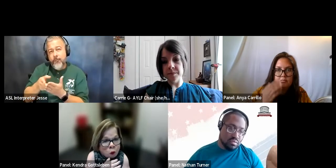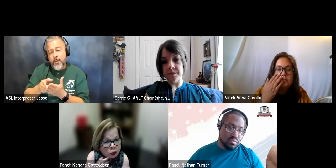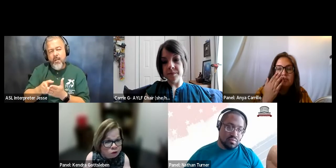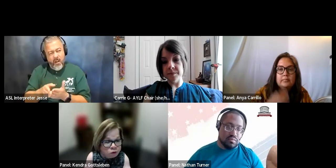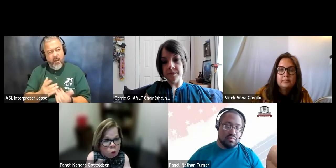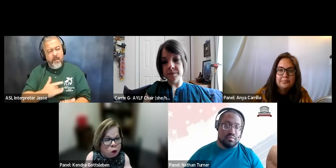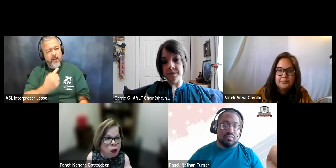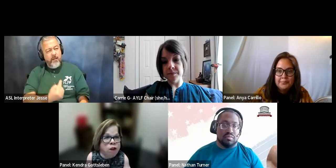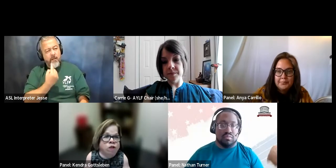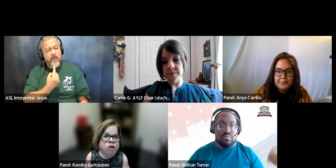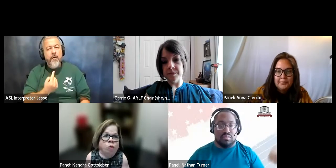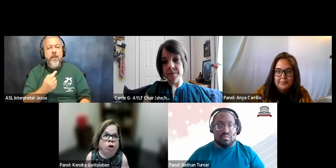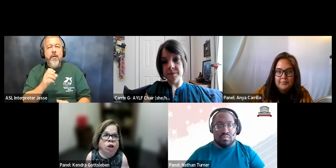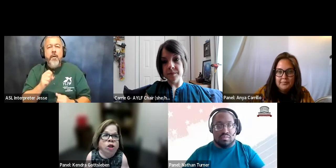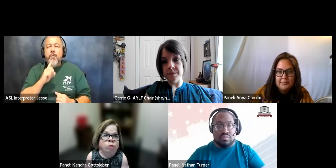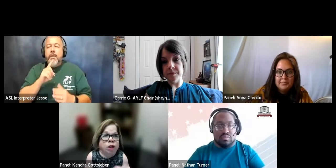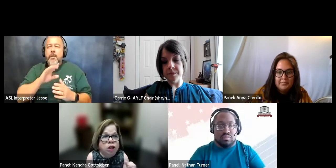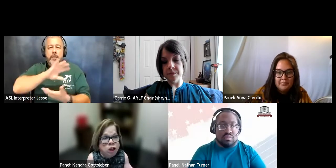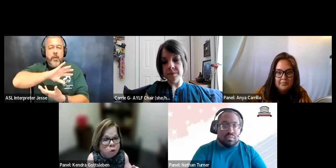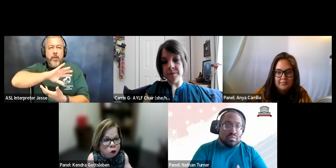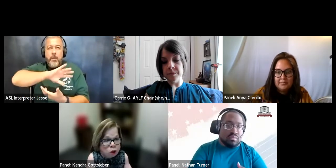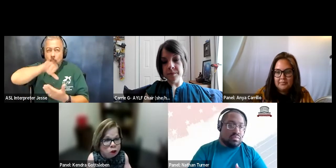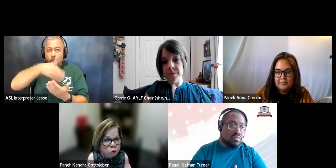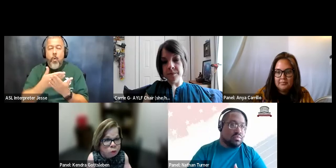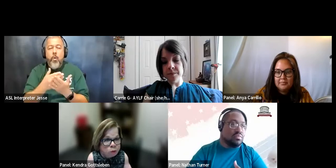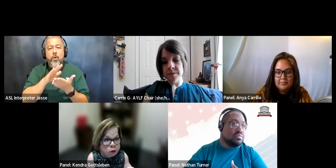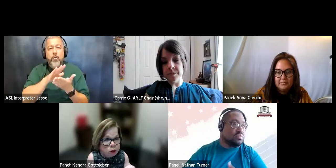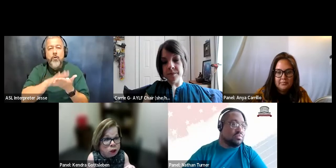kind of the whole college experience is because i didn't want to deal with people that